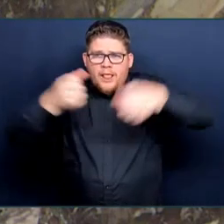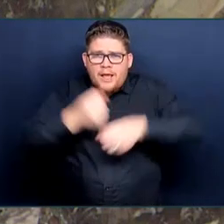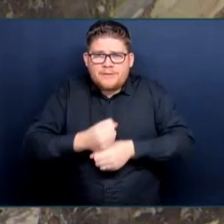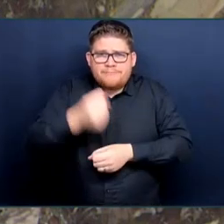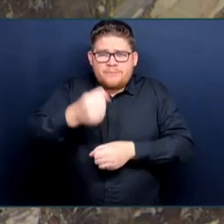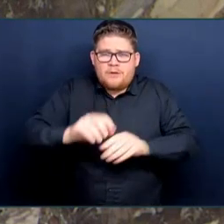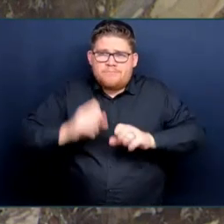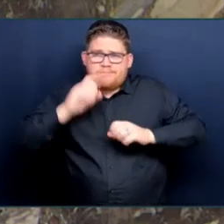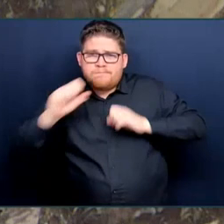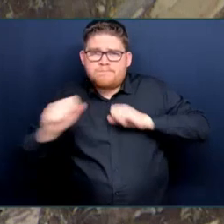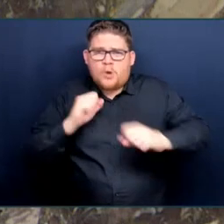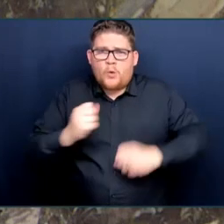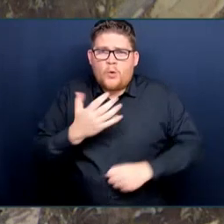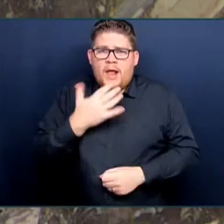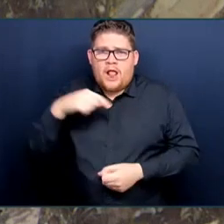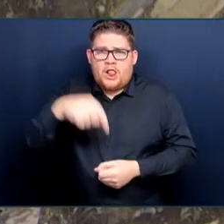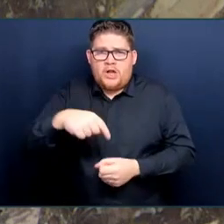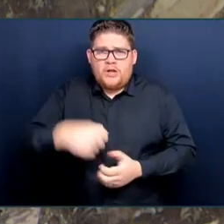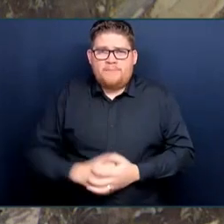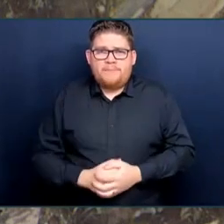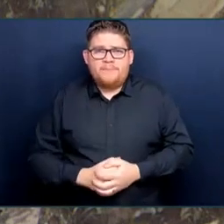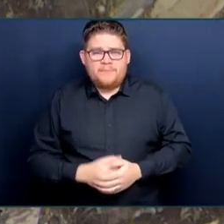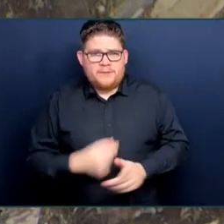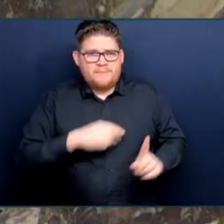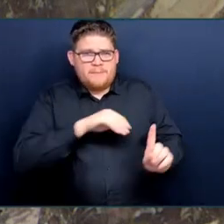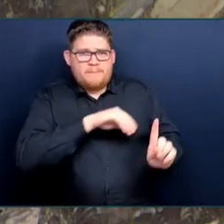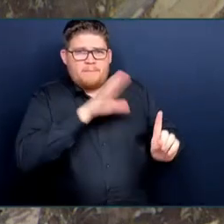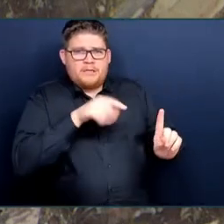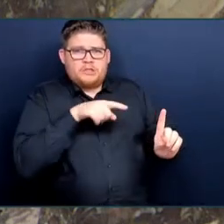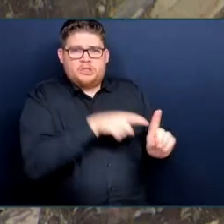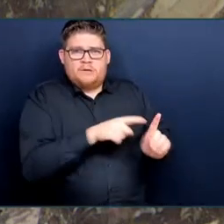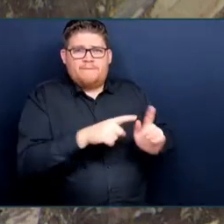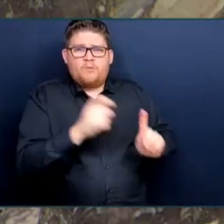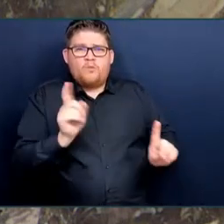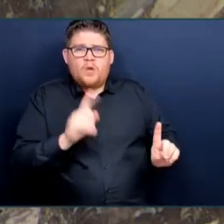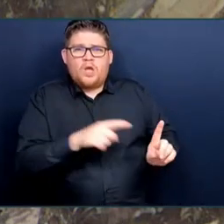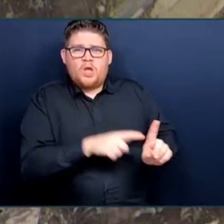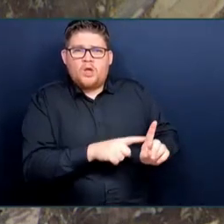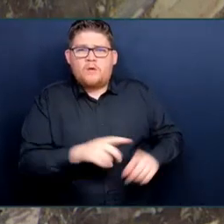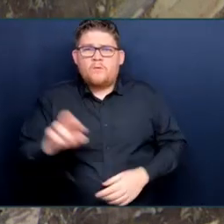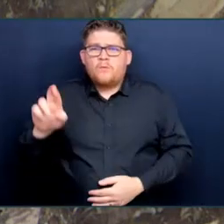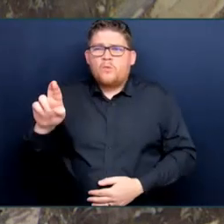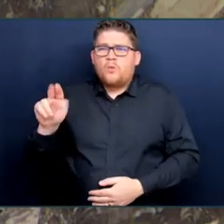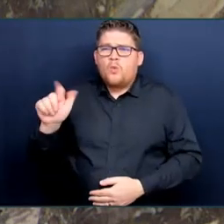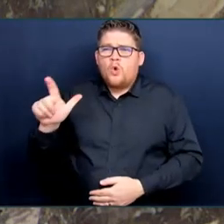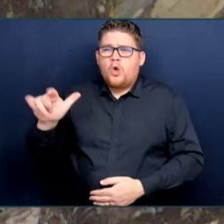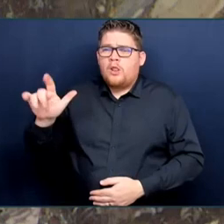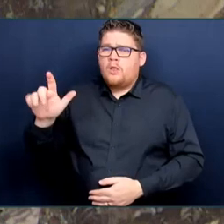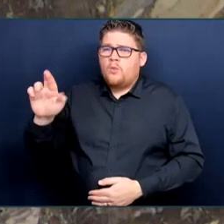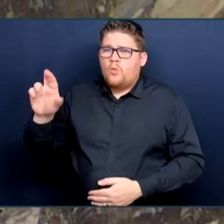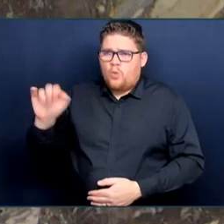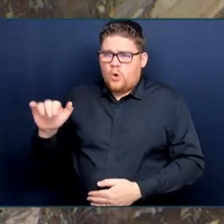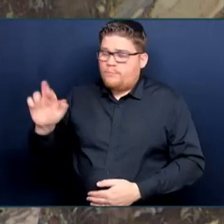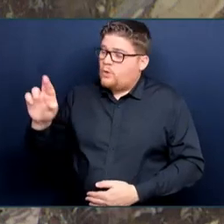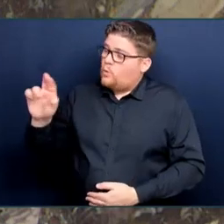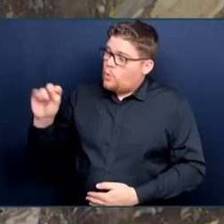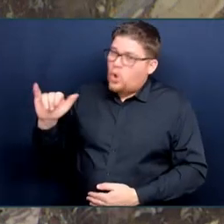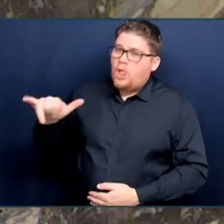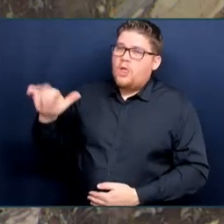by Courtenay artist, David Ballantyne. A big thank you to a number of vendors who took the time to chat with me.